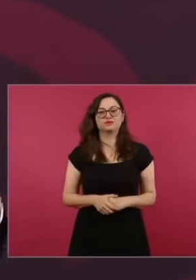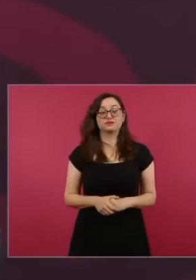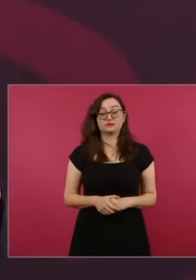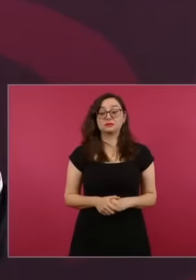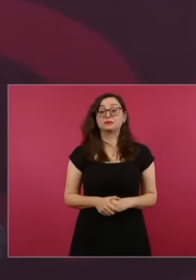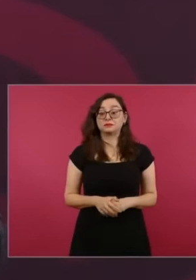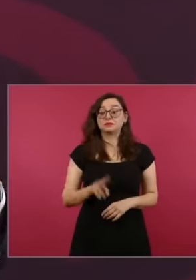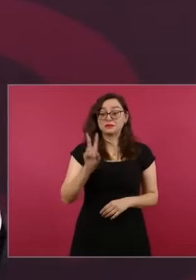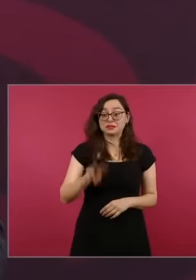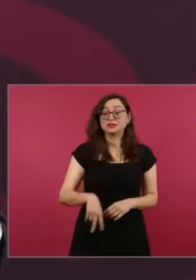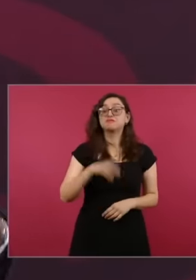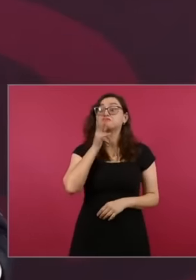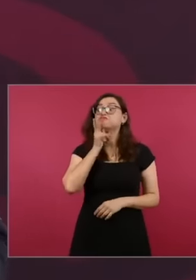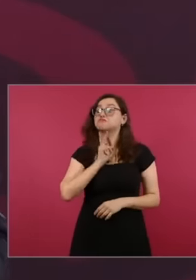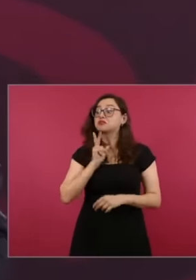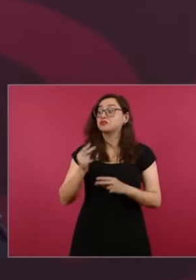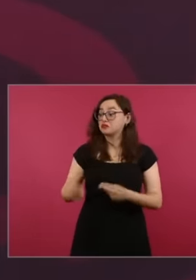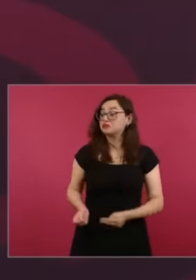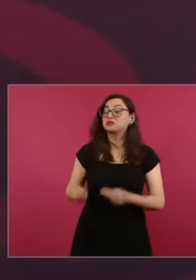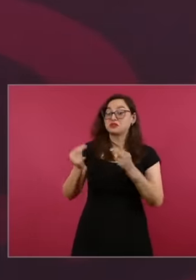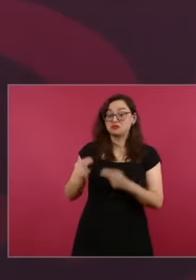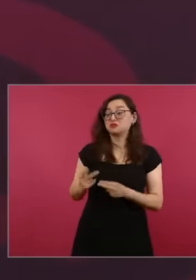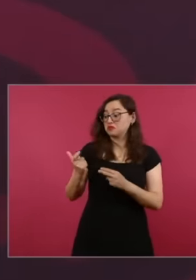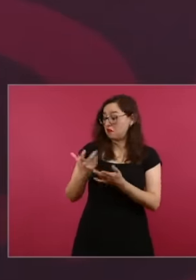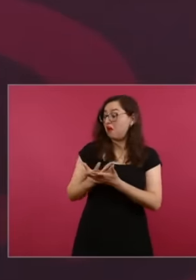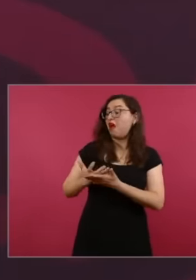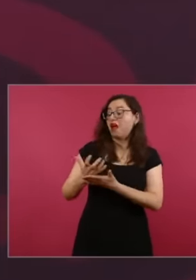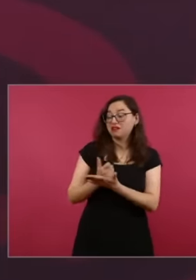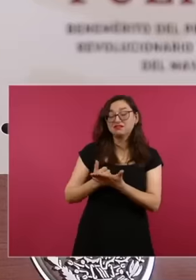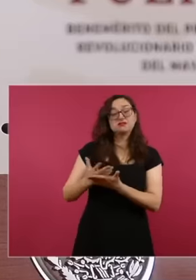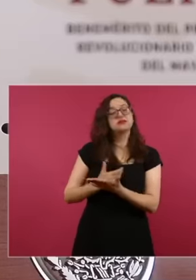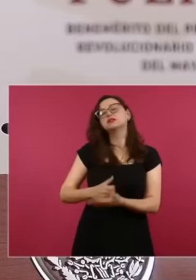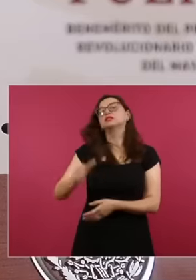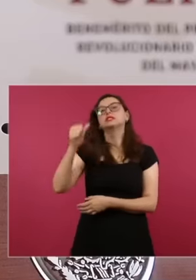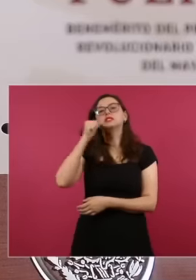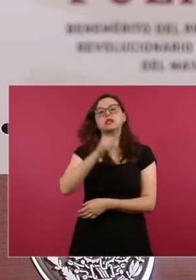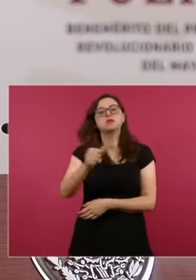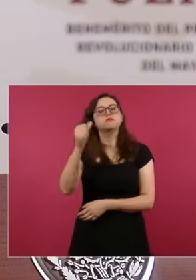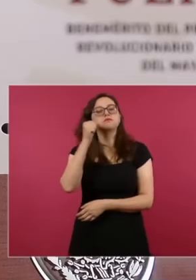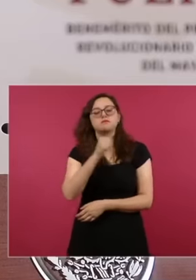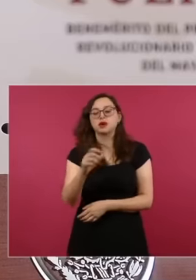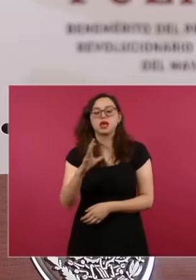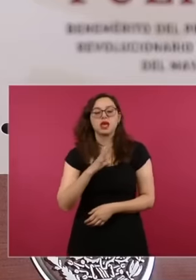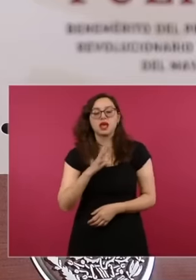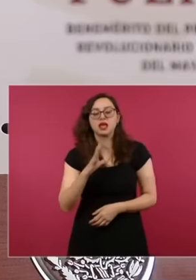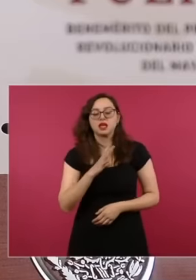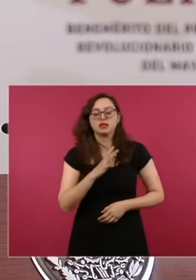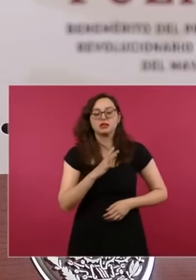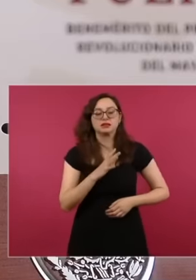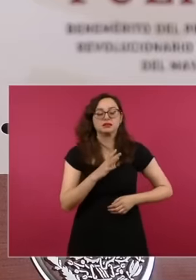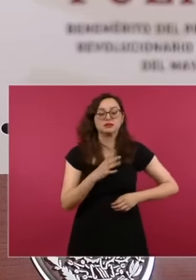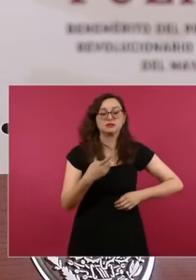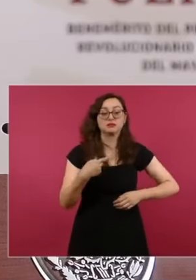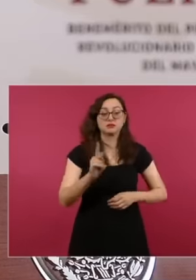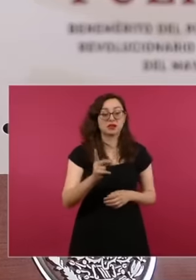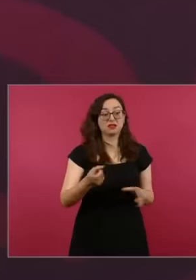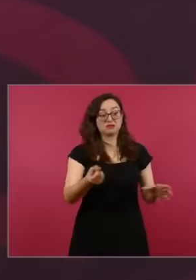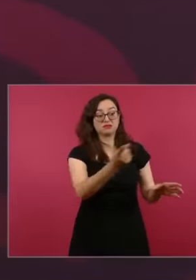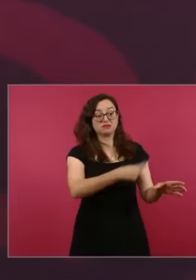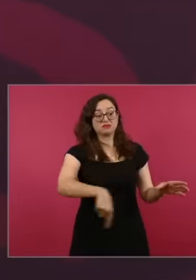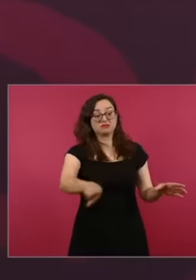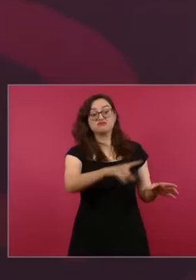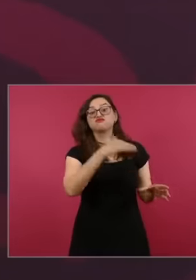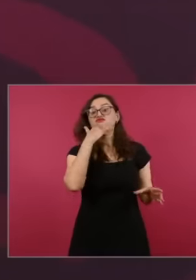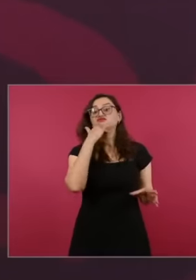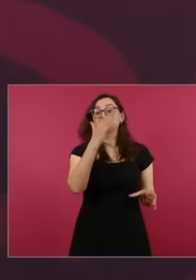corrupt people were destroying the entire industry.